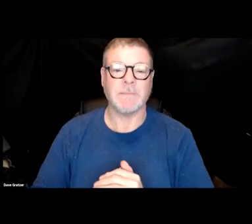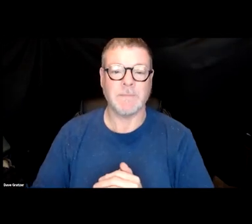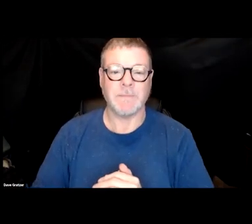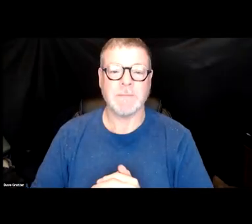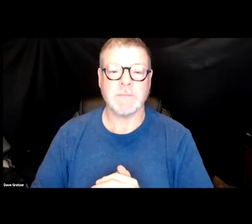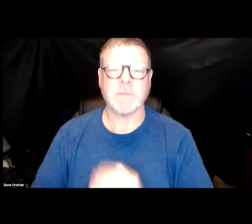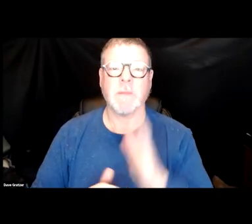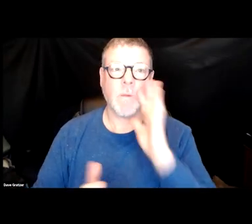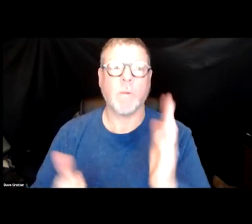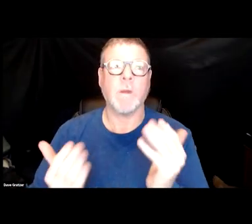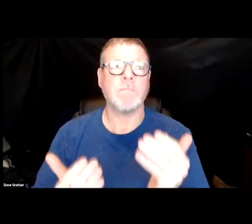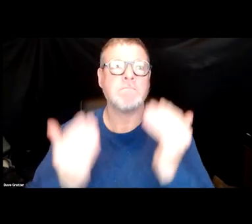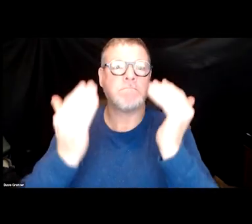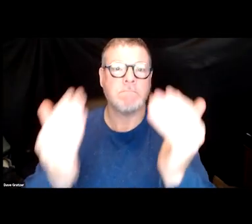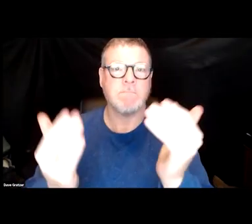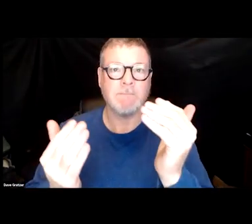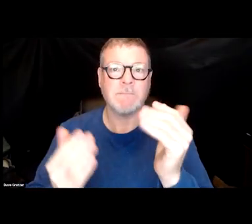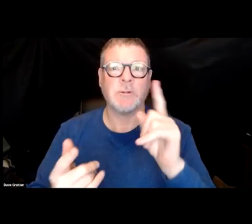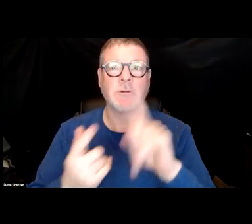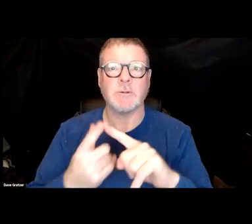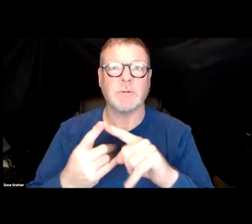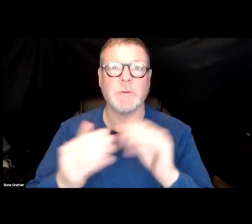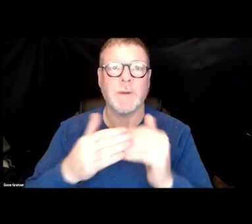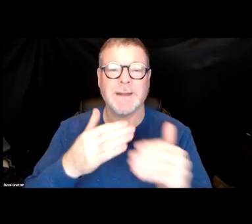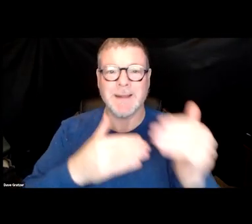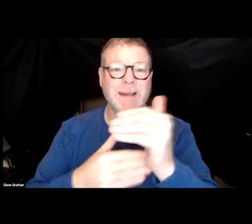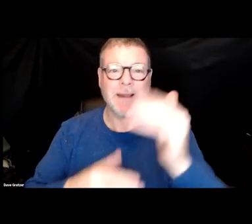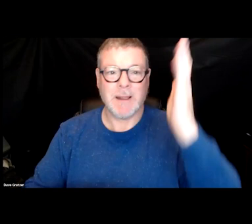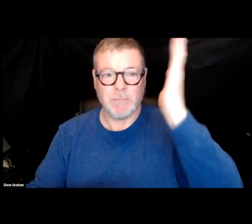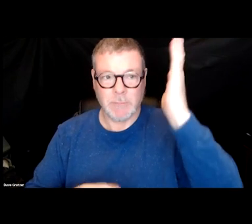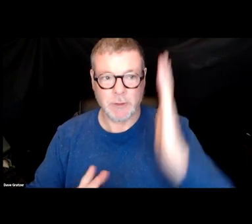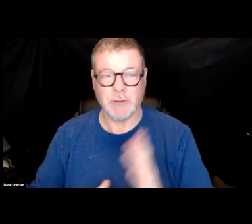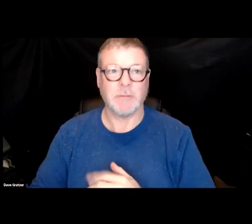We're gonna move ahead to our next presenter who will really,